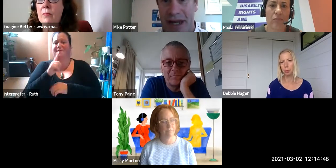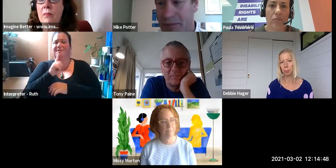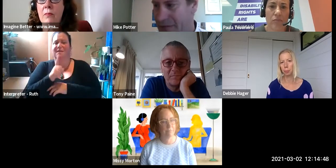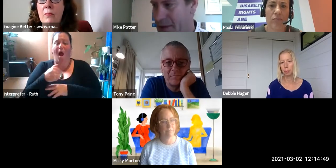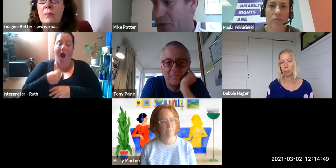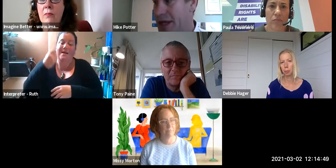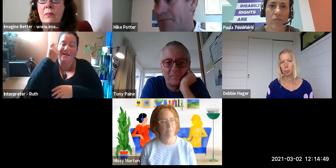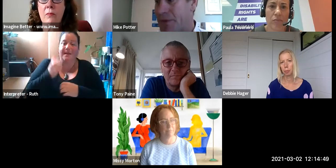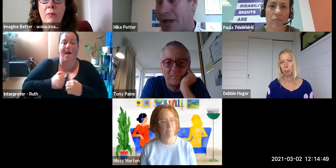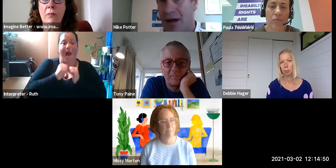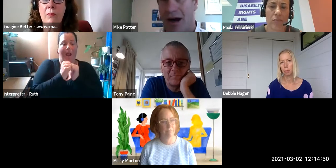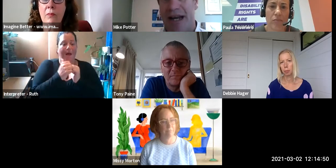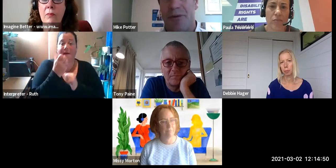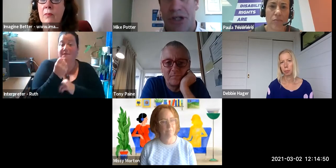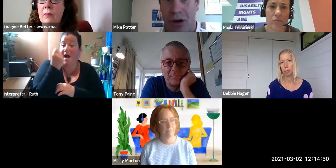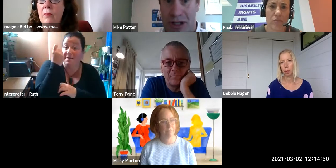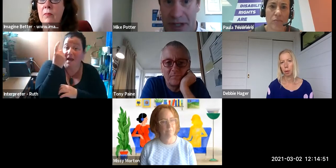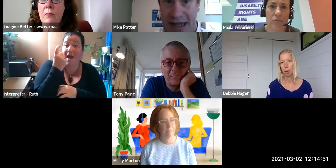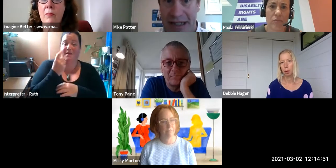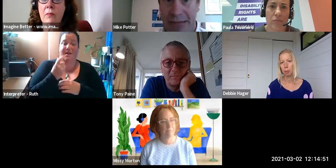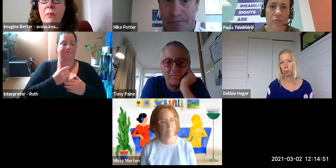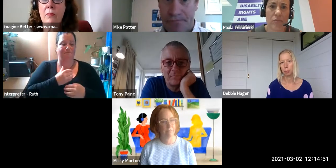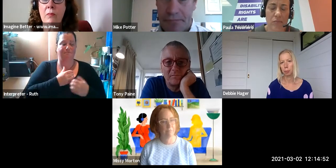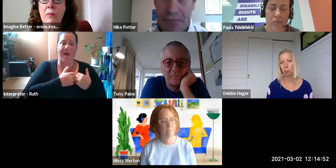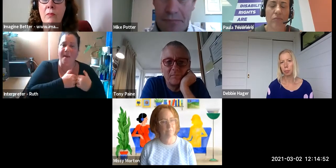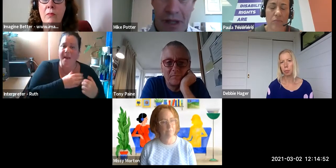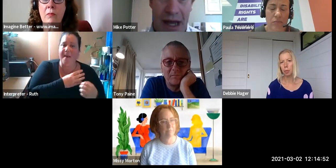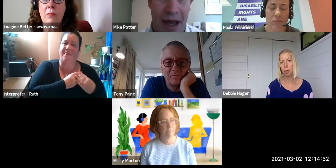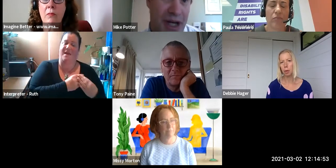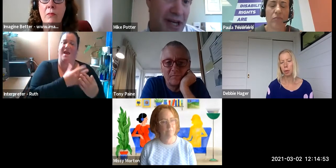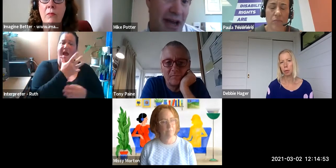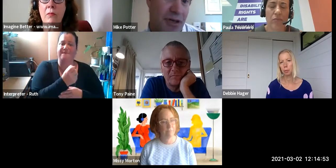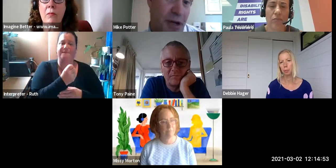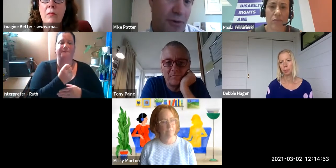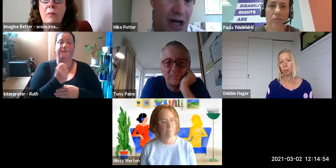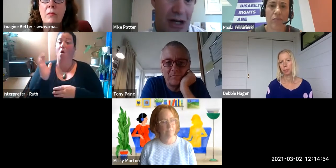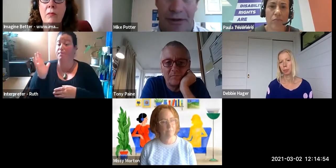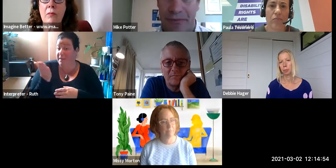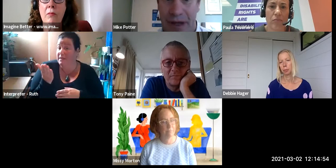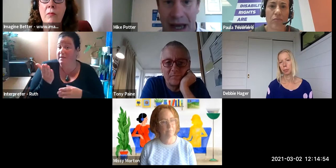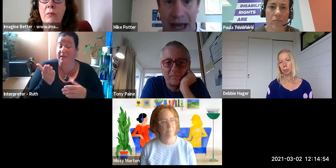I need them to have empathy. I need them to show hospitality and we need to have respectful dialogue.